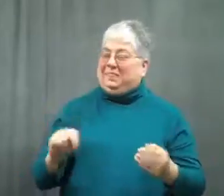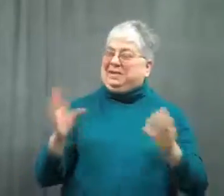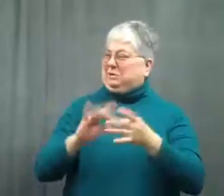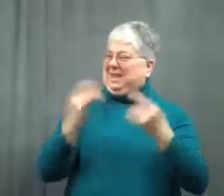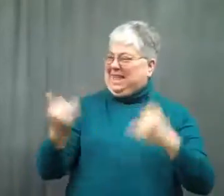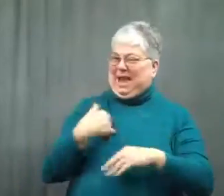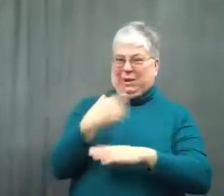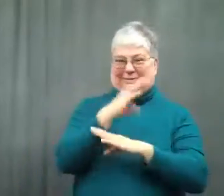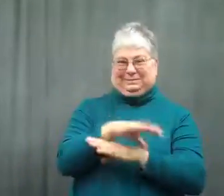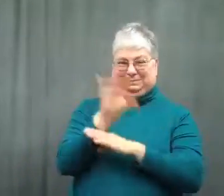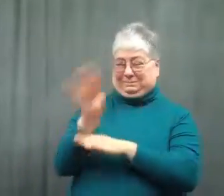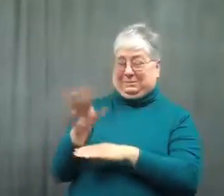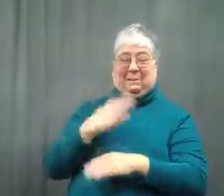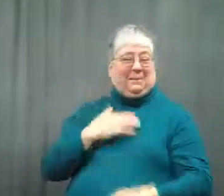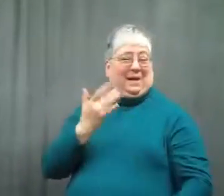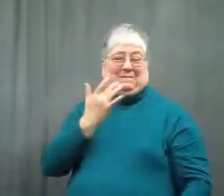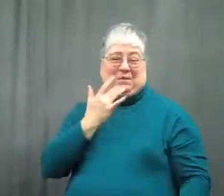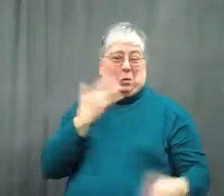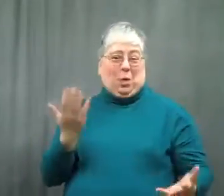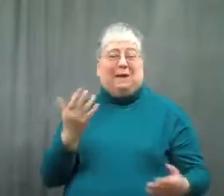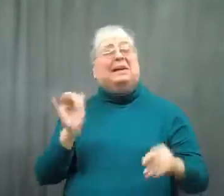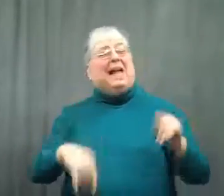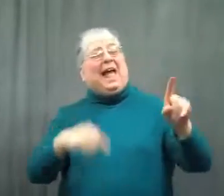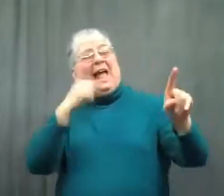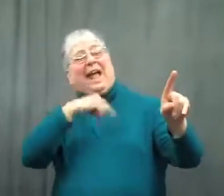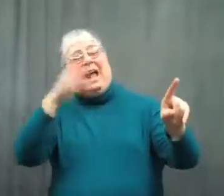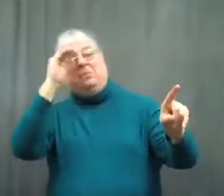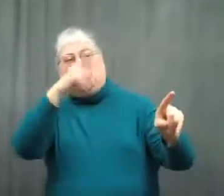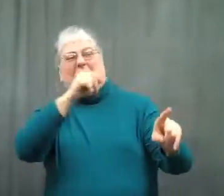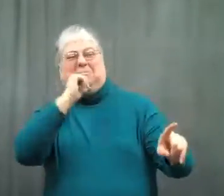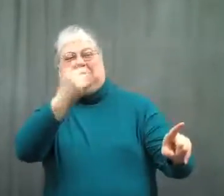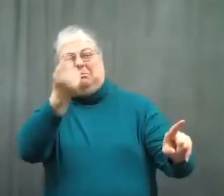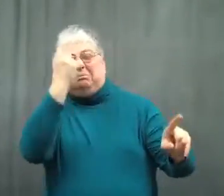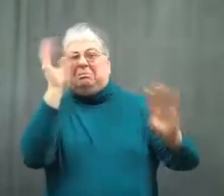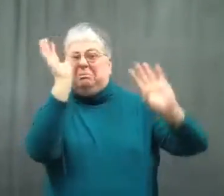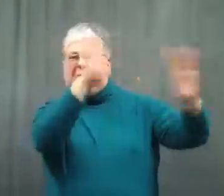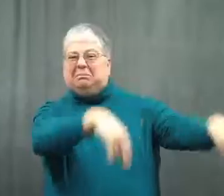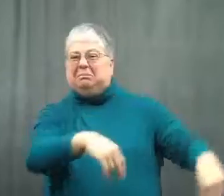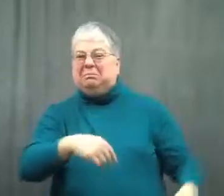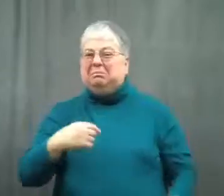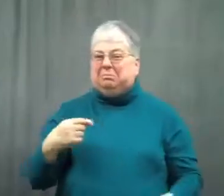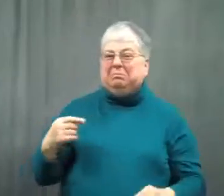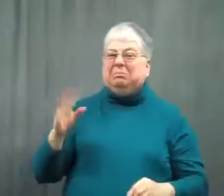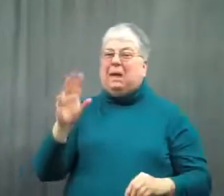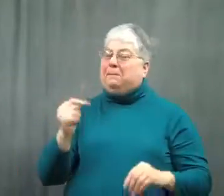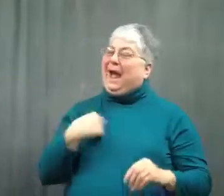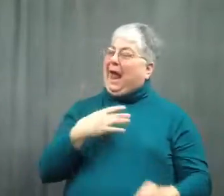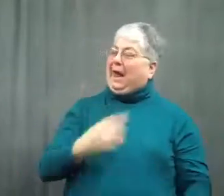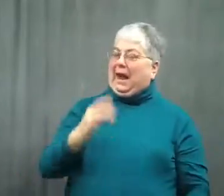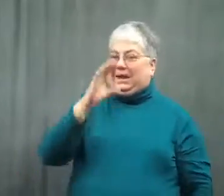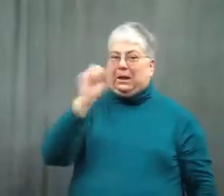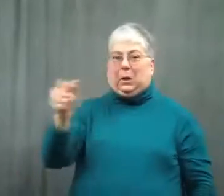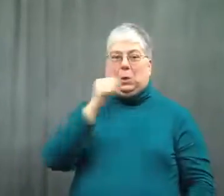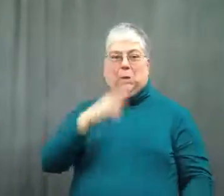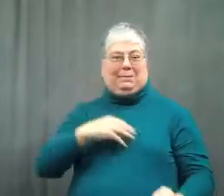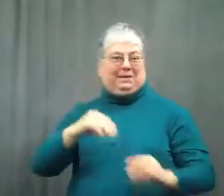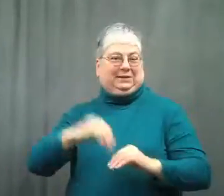Then he said, "Now we'll get to my favorite topic that the gay boy there doesn't understand, which is women in the shower."